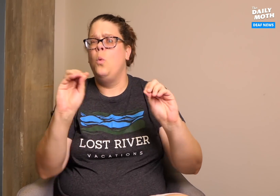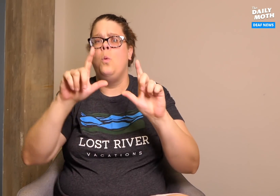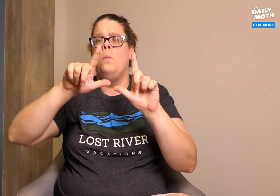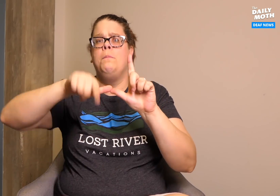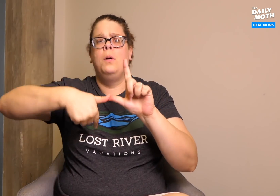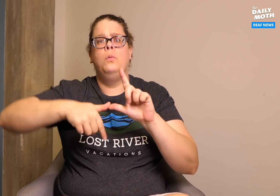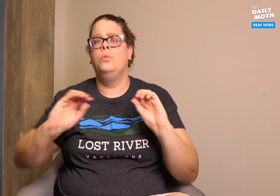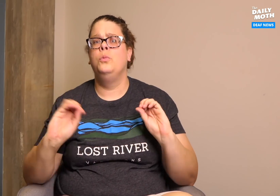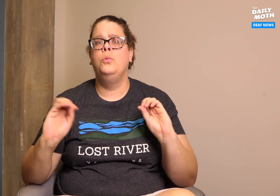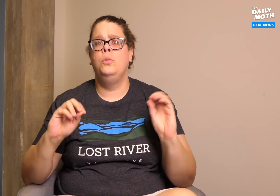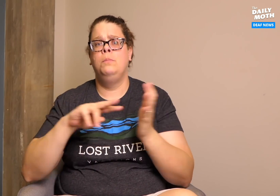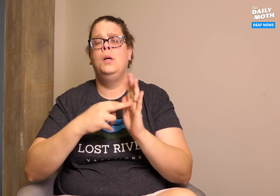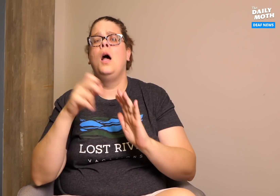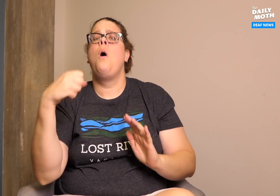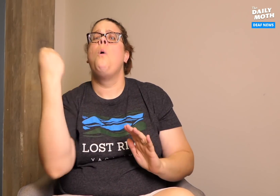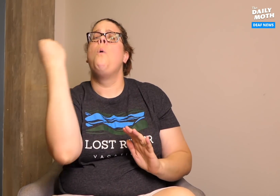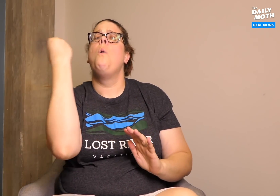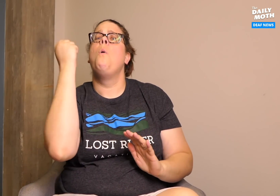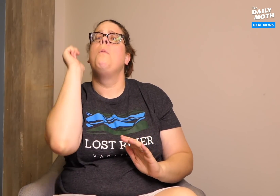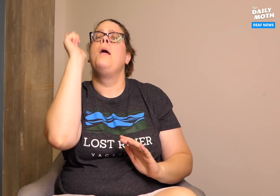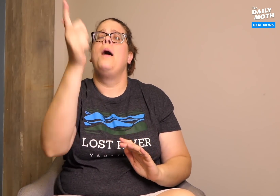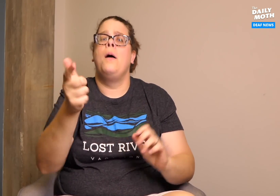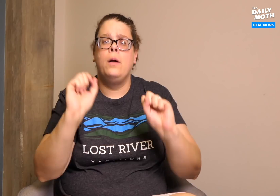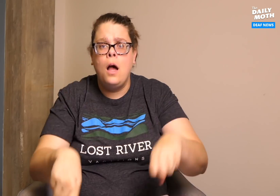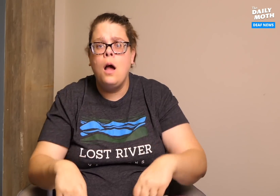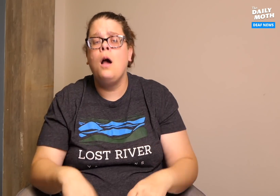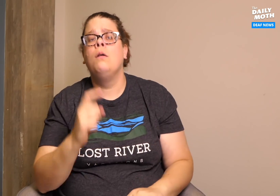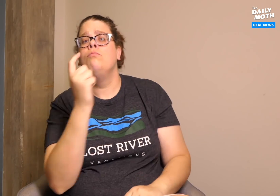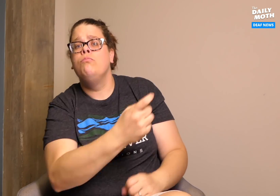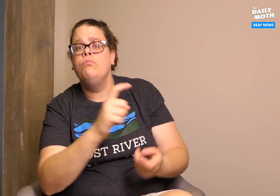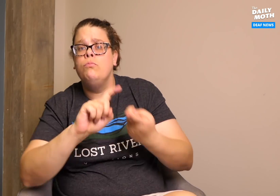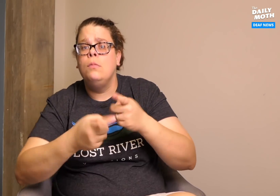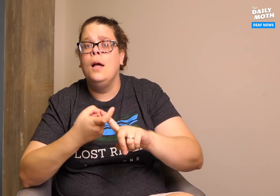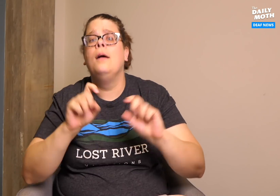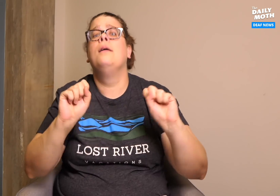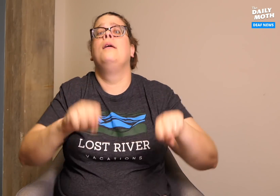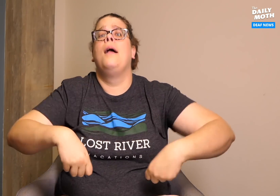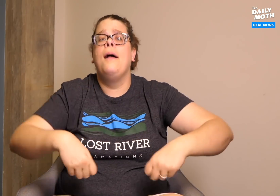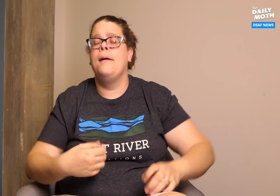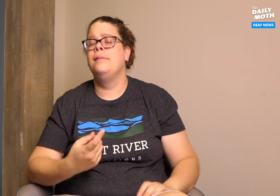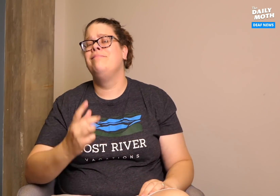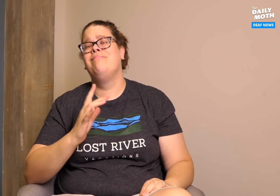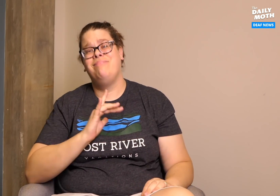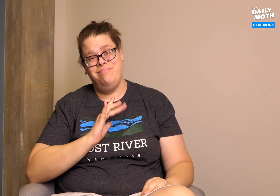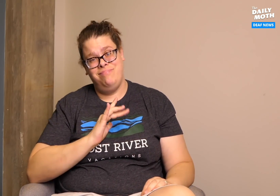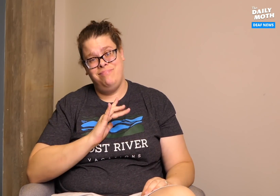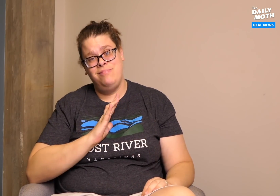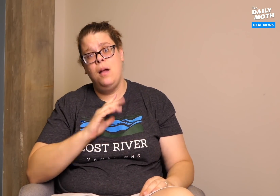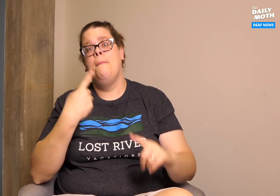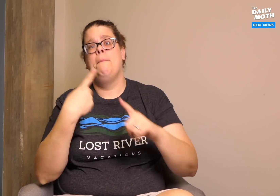there's no expiration date attached to it! That means you can wait as long as you want before using the reward. You can give it to a friend. Pretty neat, right?